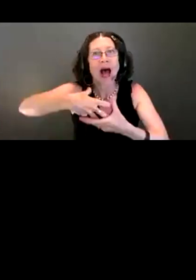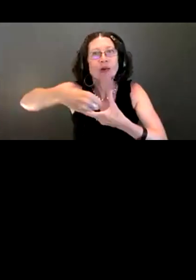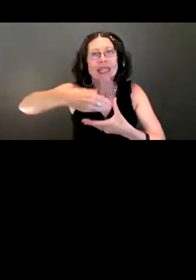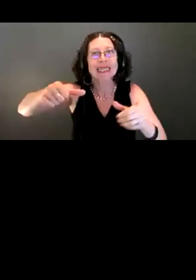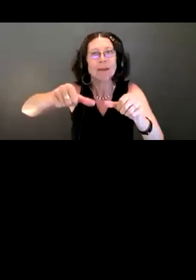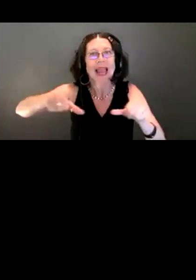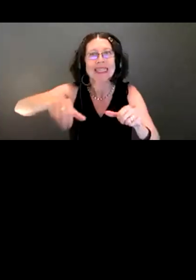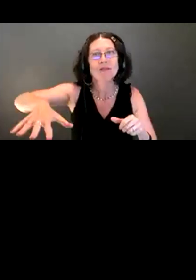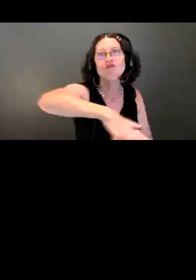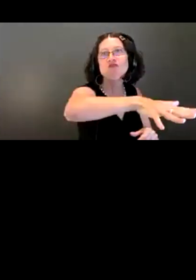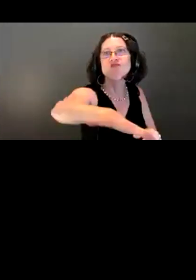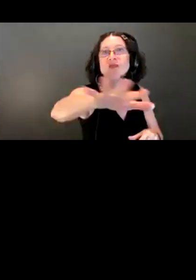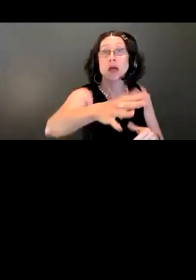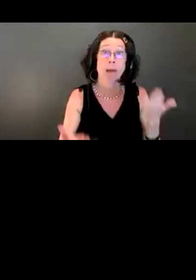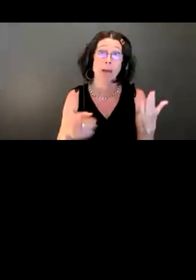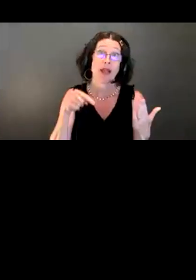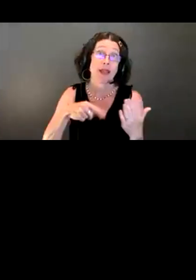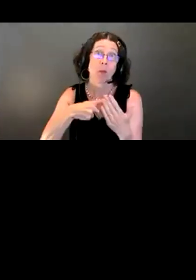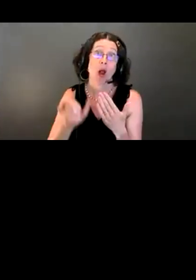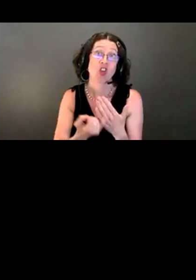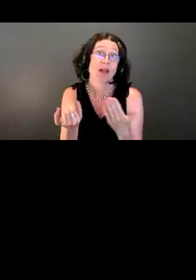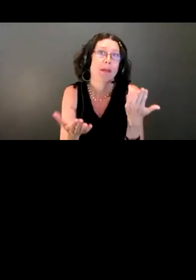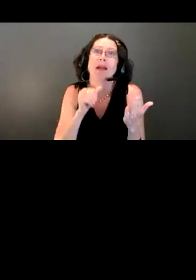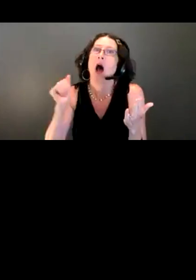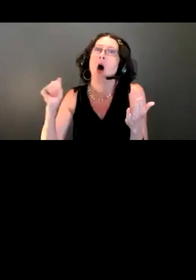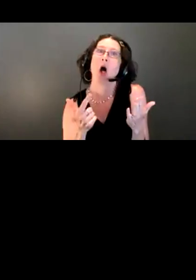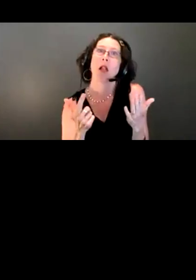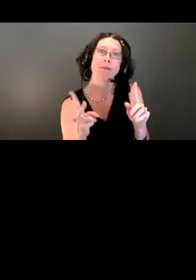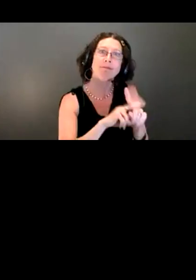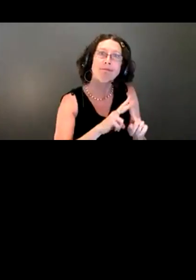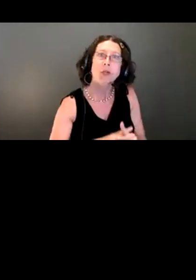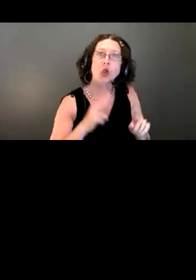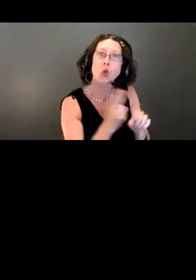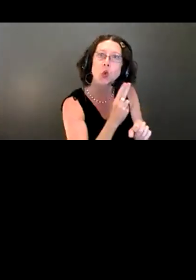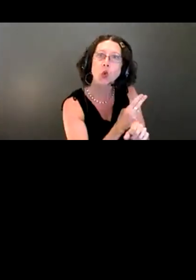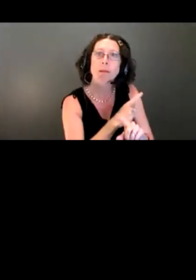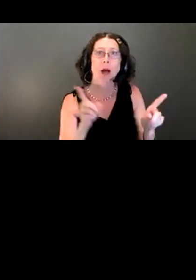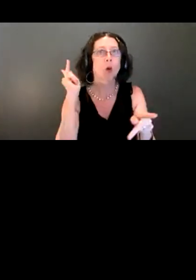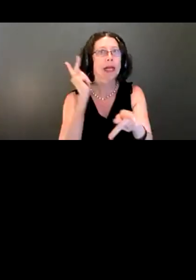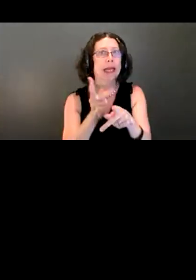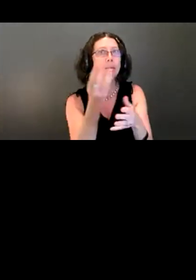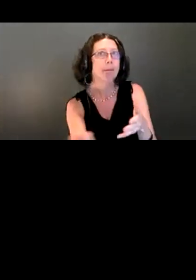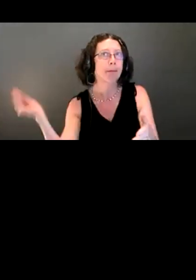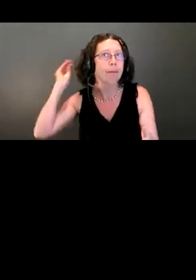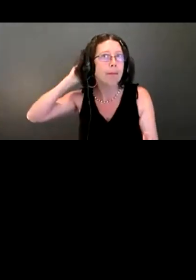we can kind of put it in our back pocket and keep that in mind as we're developing outdoor spaces, as we're developing